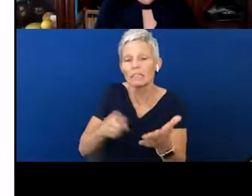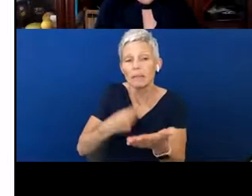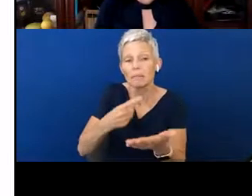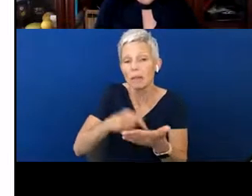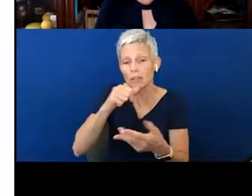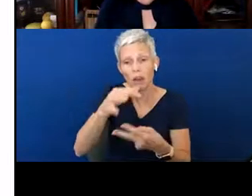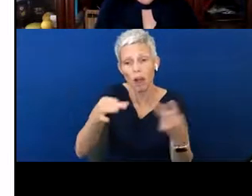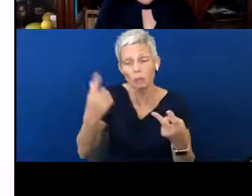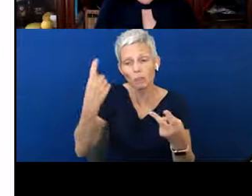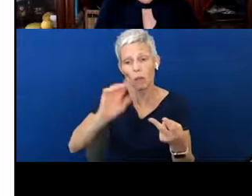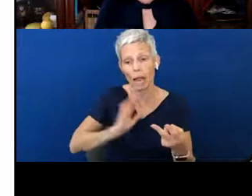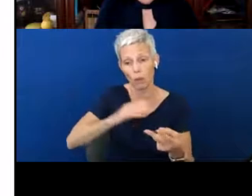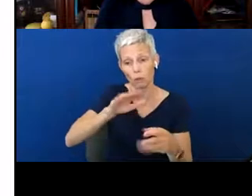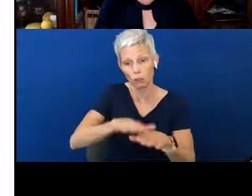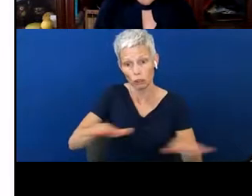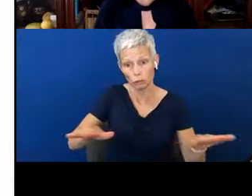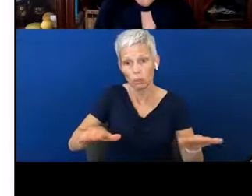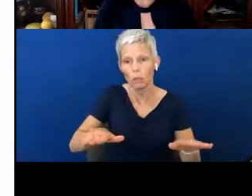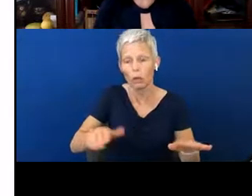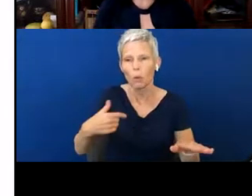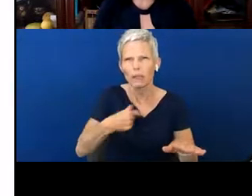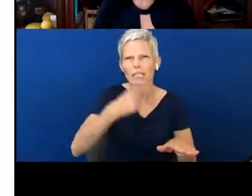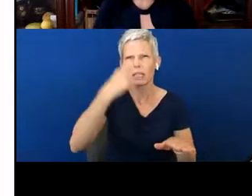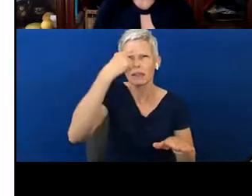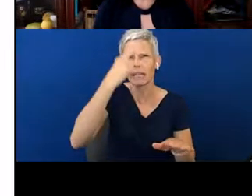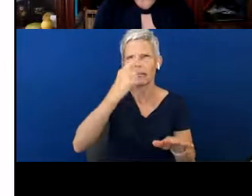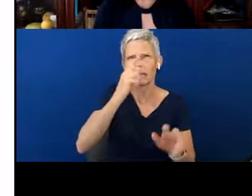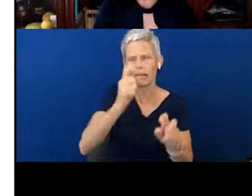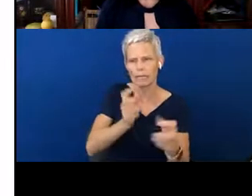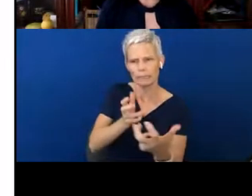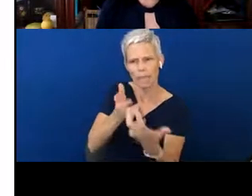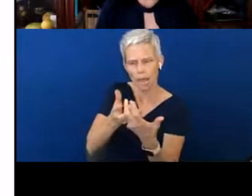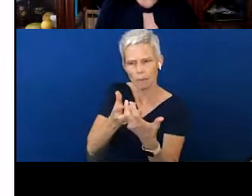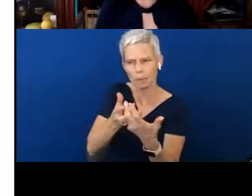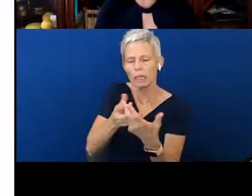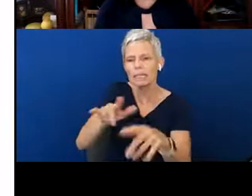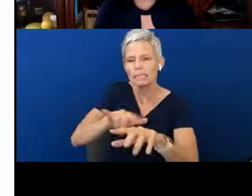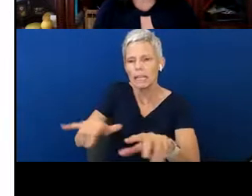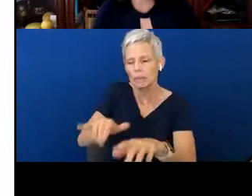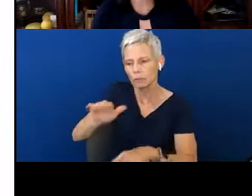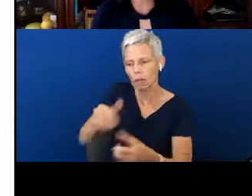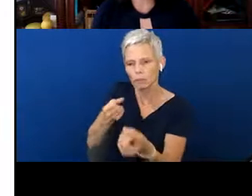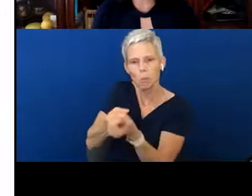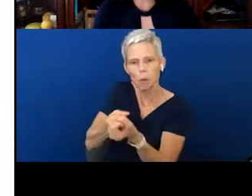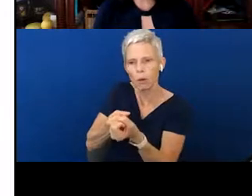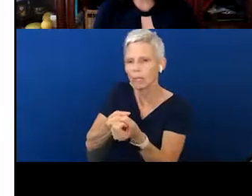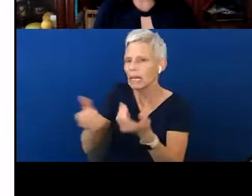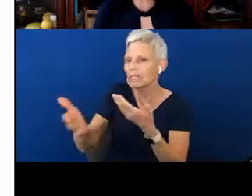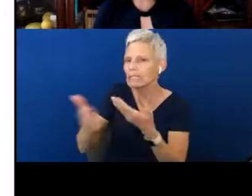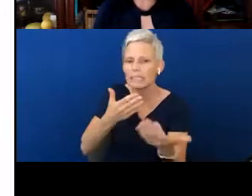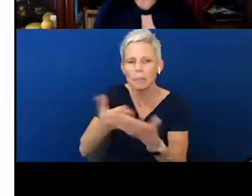think about how we can adapt and still support our child regardless of any additional health needs,